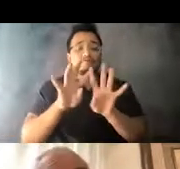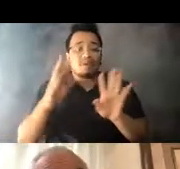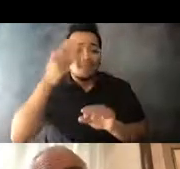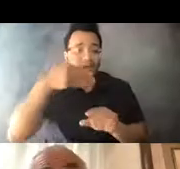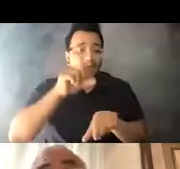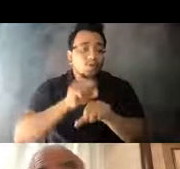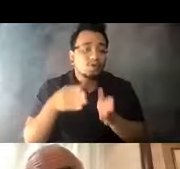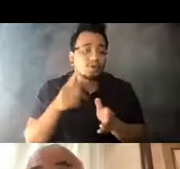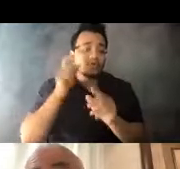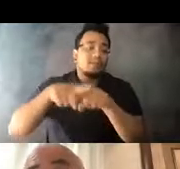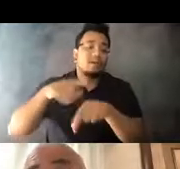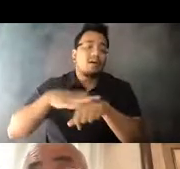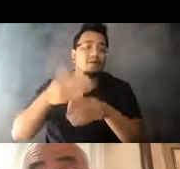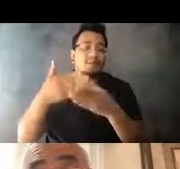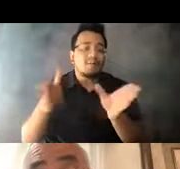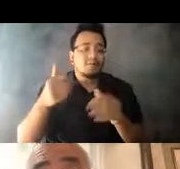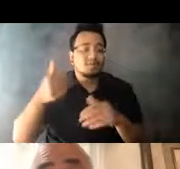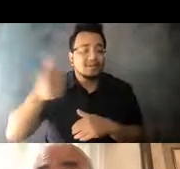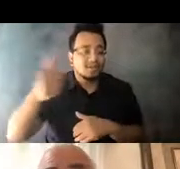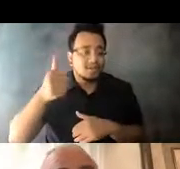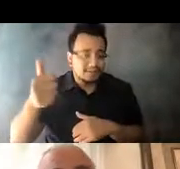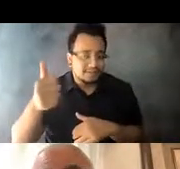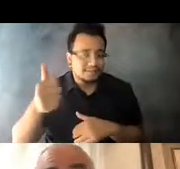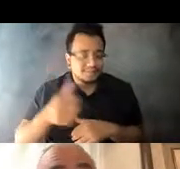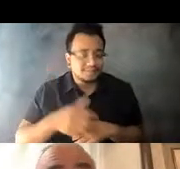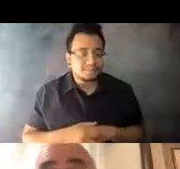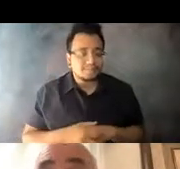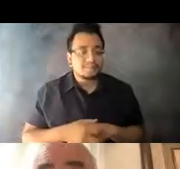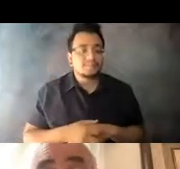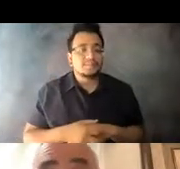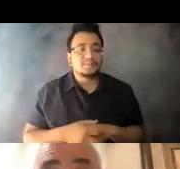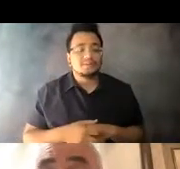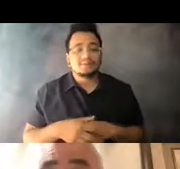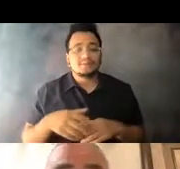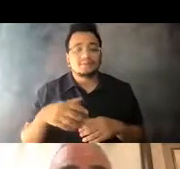and again, particularly in the hospitality 14:37:23 industry, where you have 24/7 shifts,